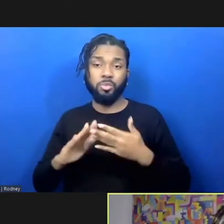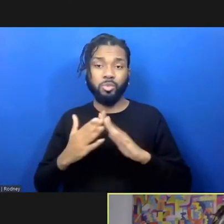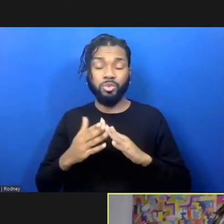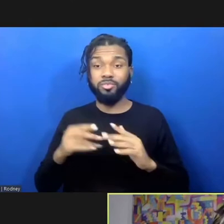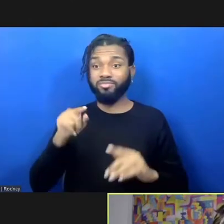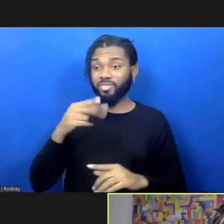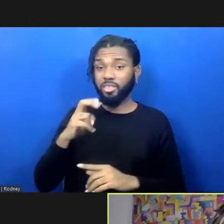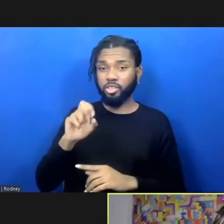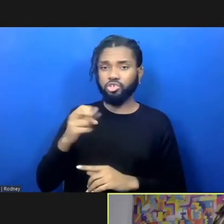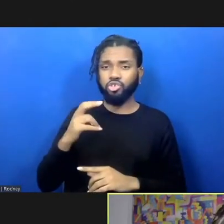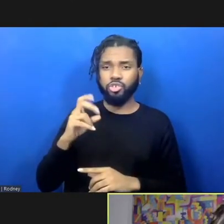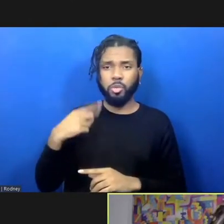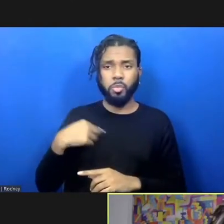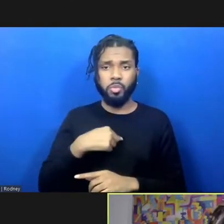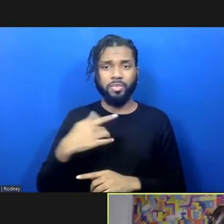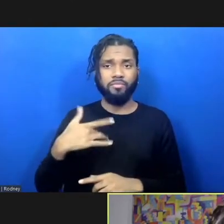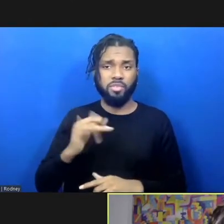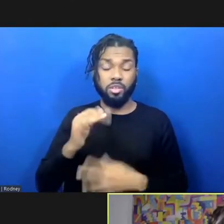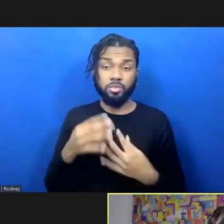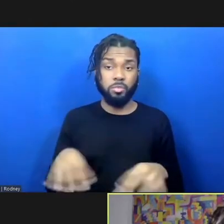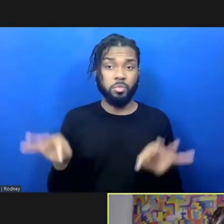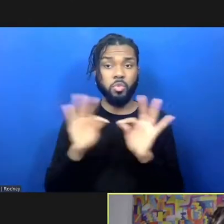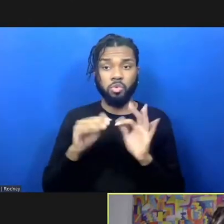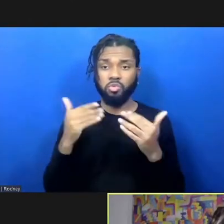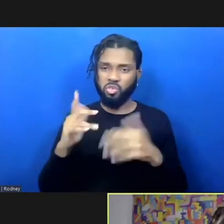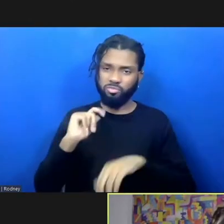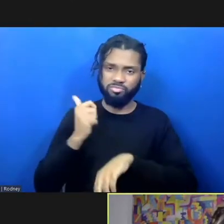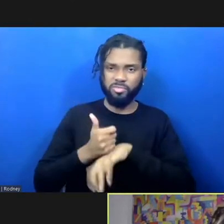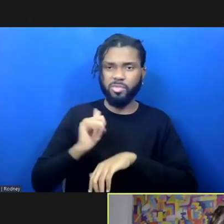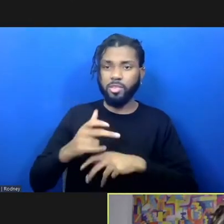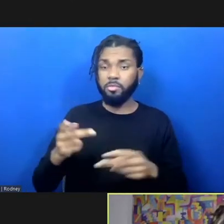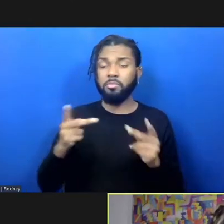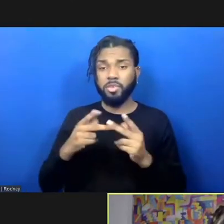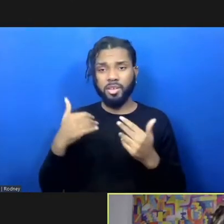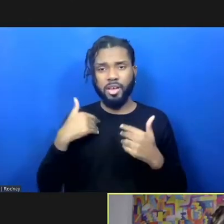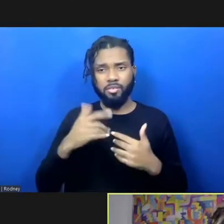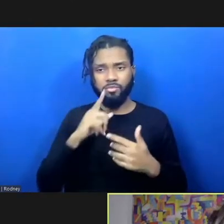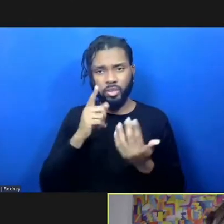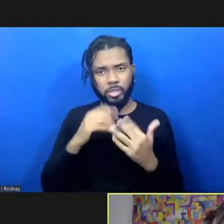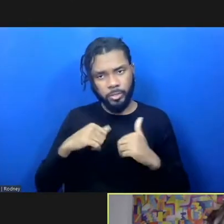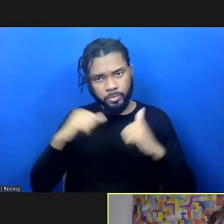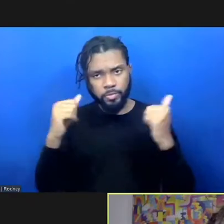crucial to create the space to have some key conversations where cultural workers